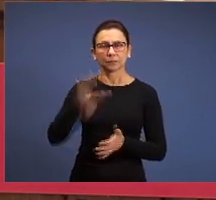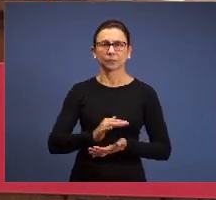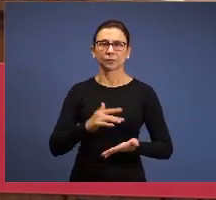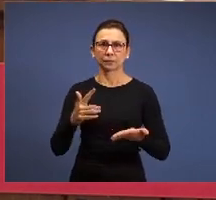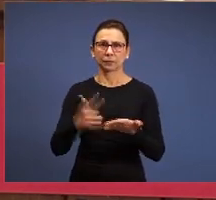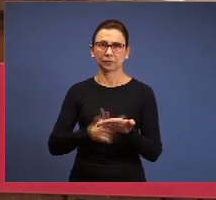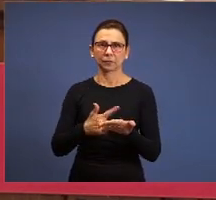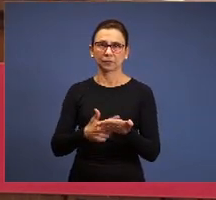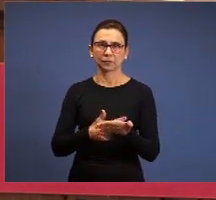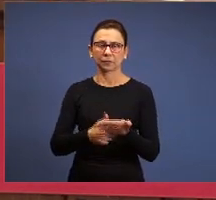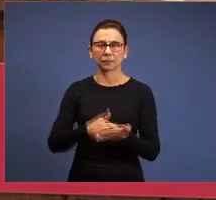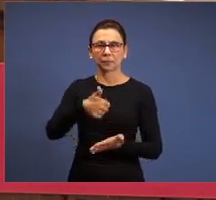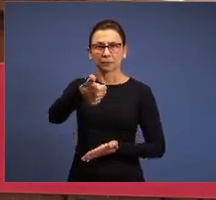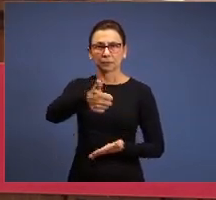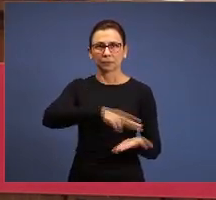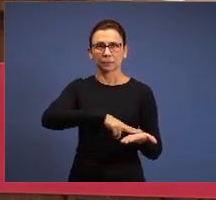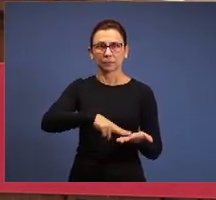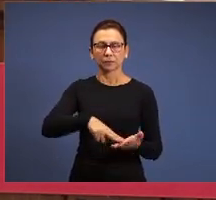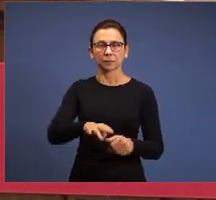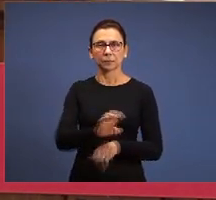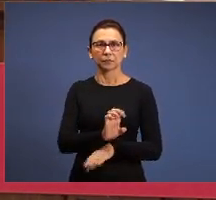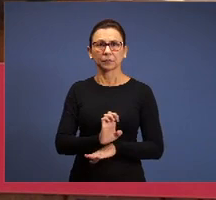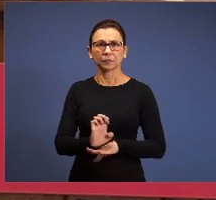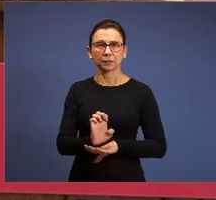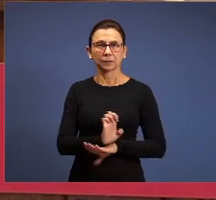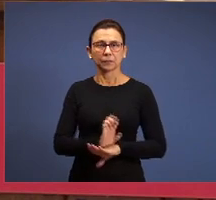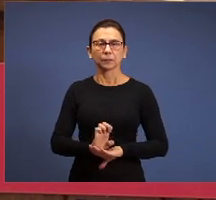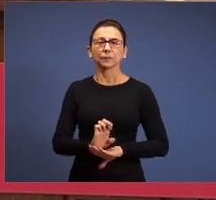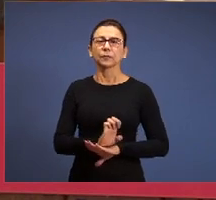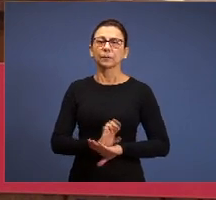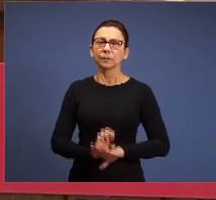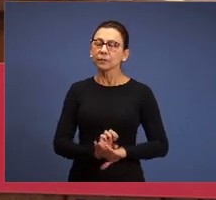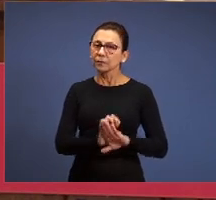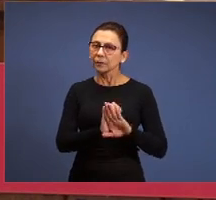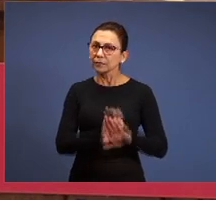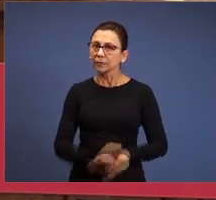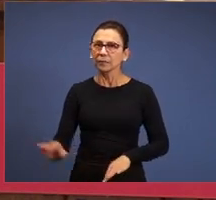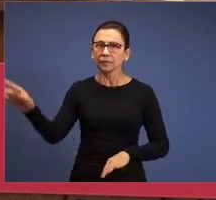right on the first letter, of Ephesus, He walks in the midst of the seven Golden lampstands, I mean